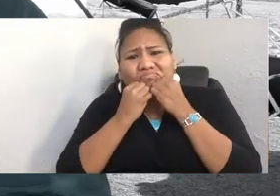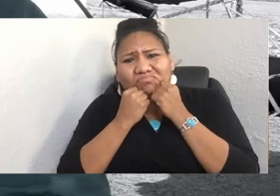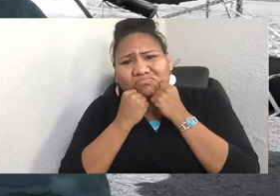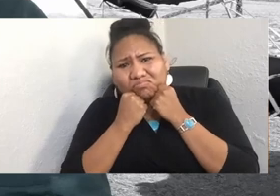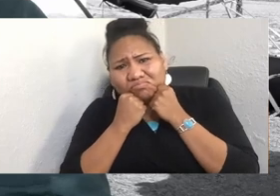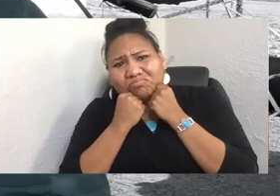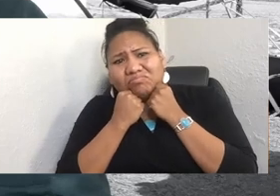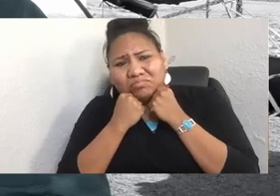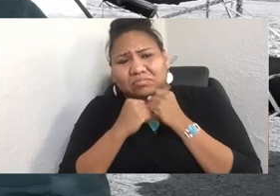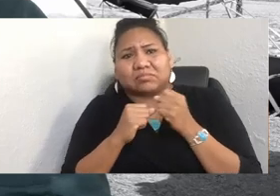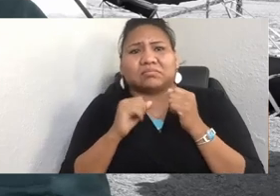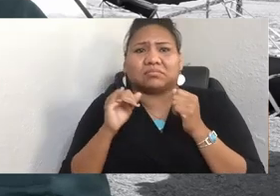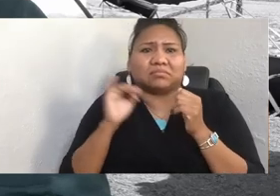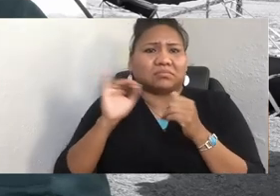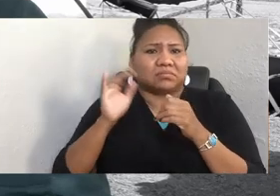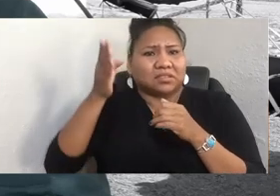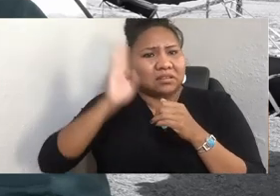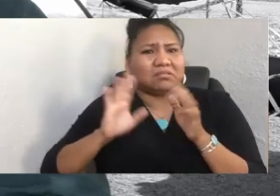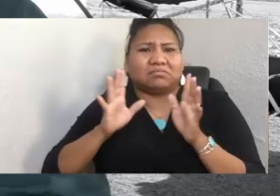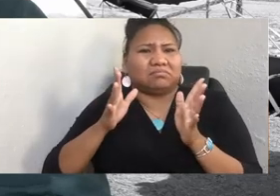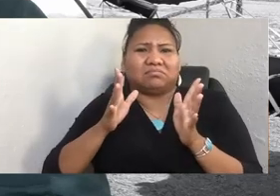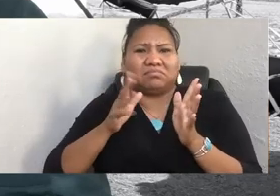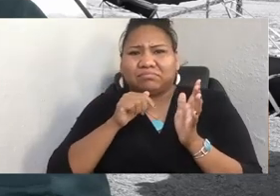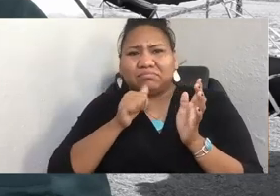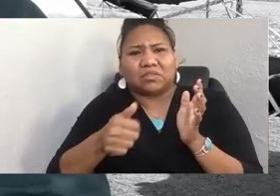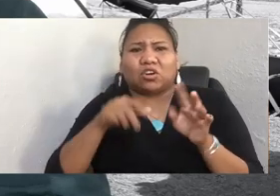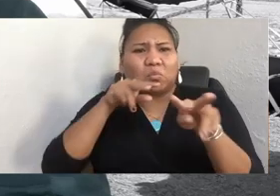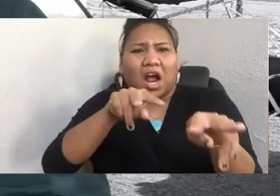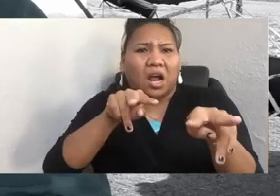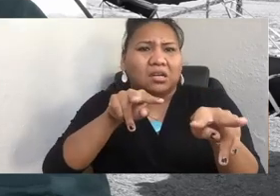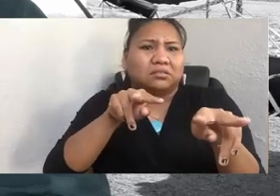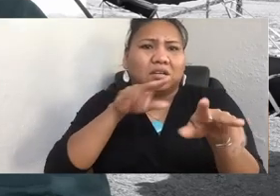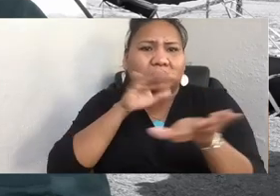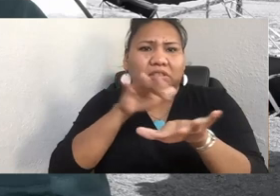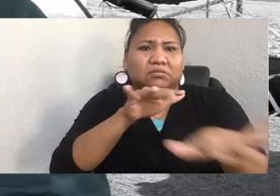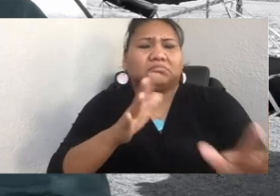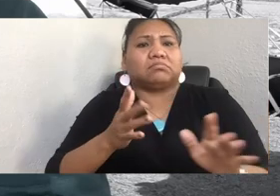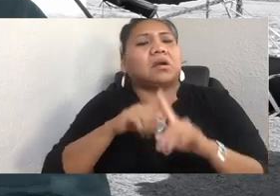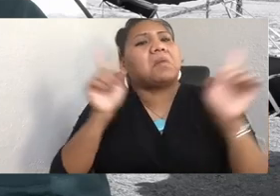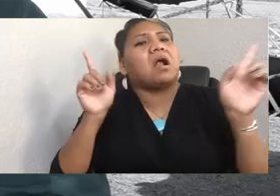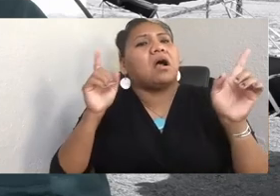We don't worship it but we know it's sacred, and there are limitations to it, which we are now finding out.